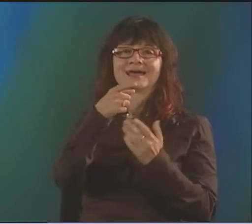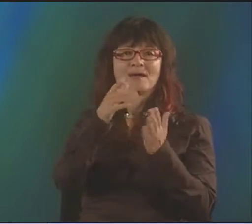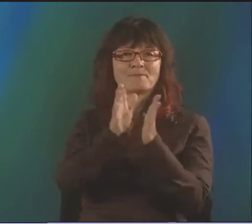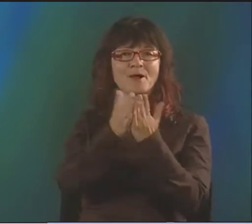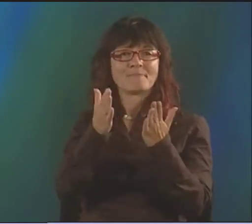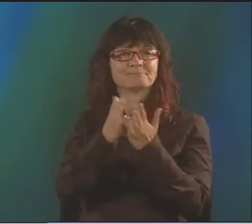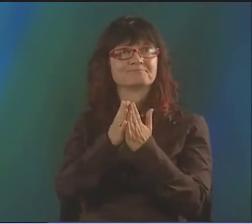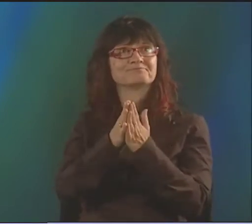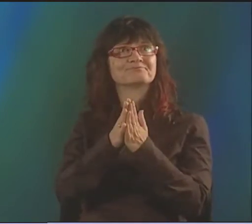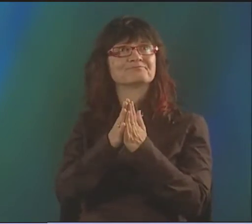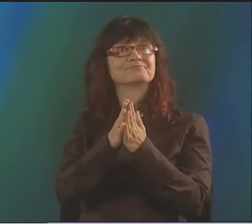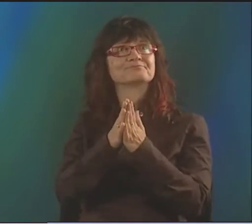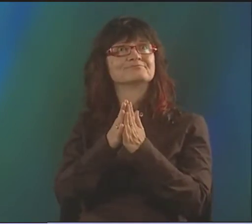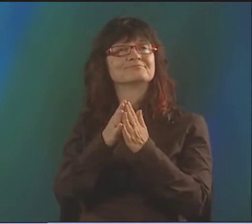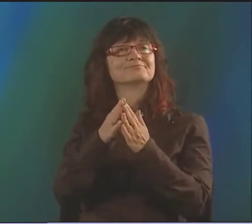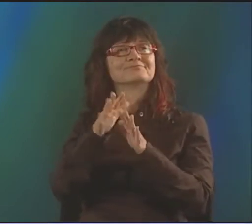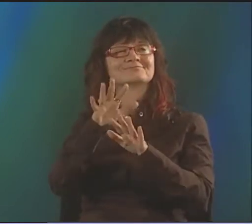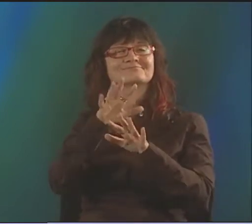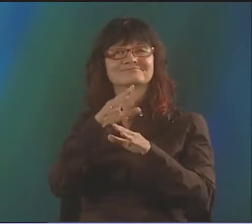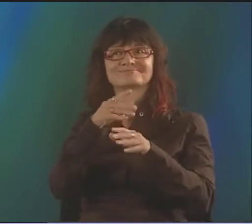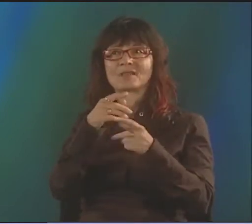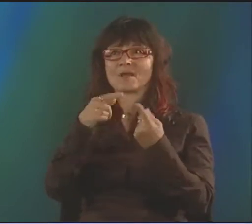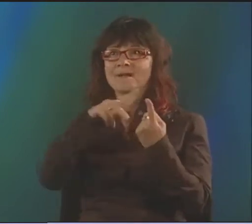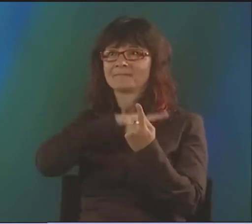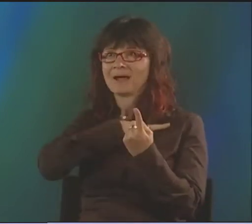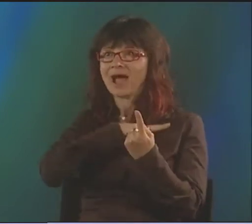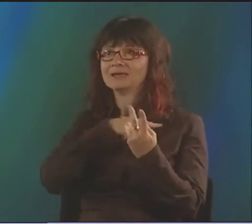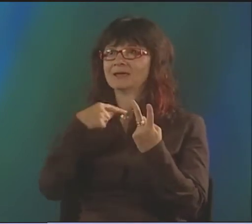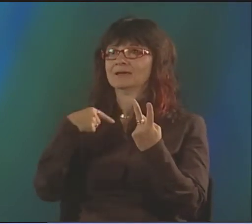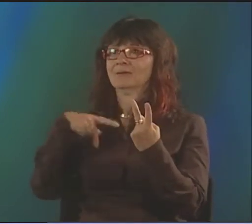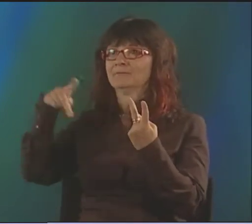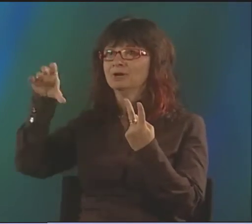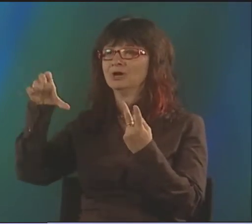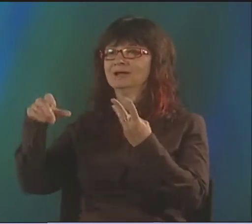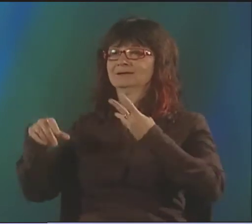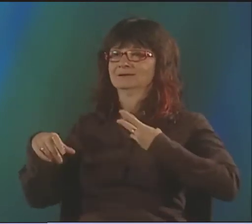HE WAS COMING UP WITH PUBLICATIONS AT THE TIME, AND HE HAD THIS ONE BOOK,